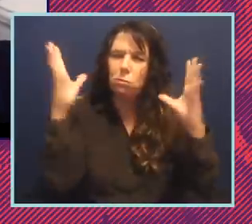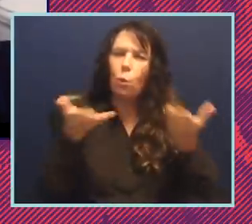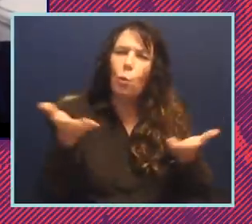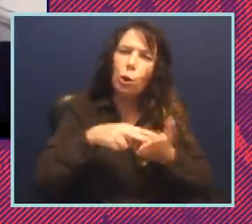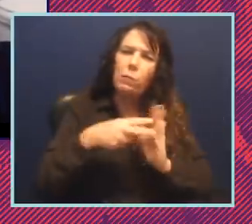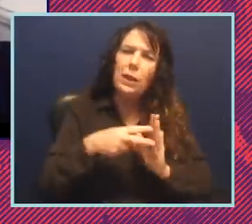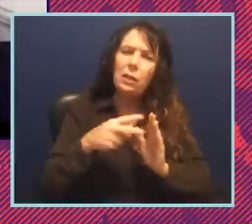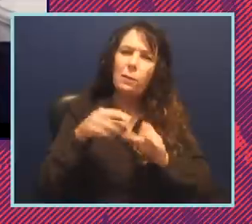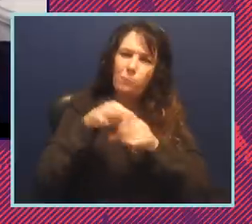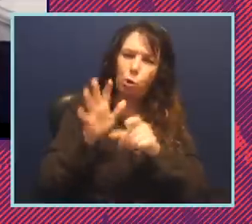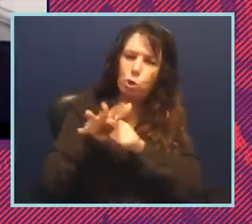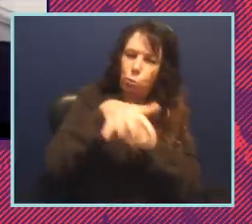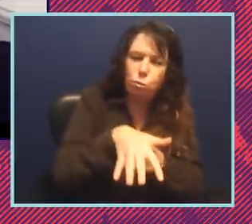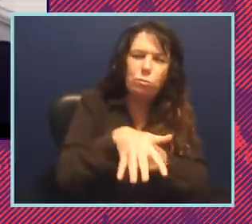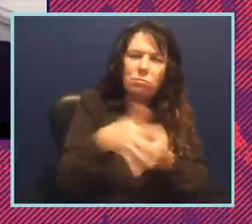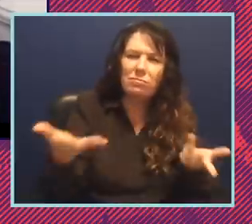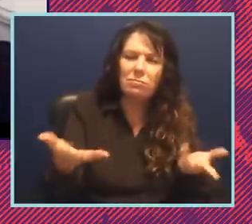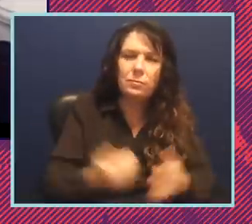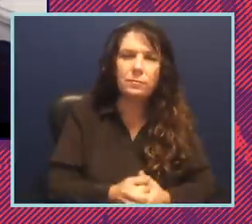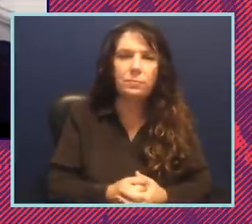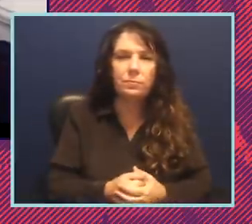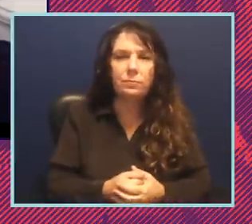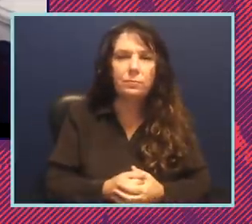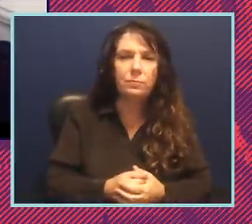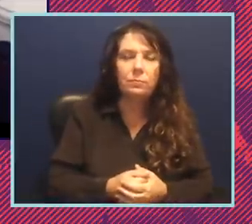suppression looks like. What is it? What form does it take right now? What are they trying to do?